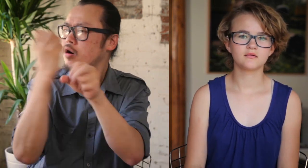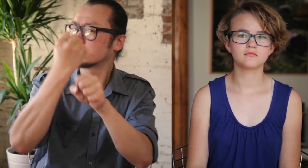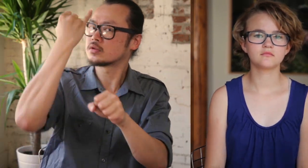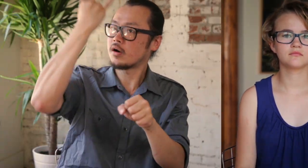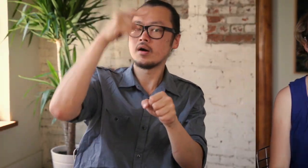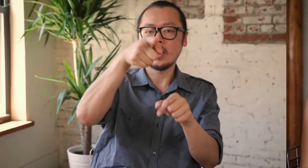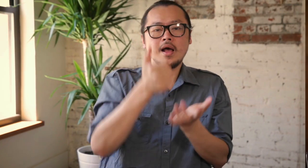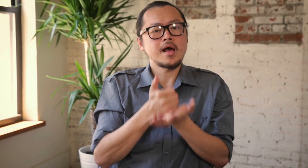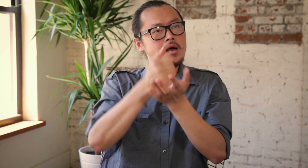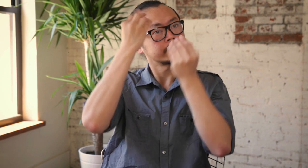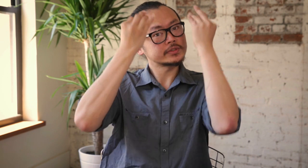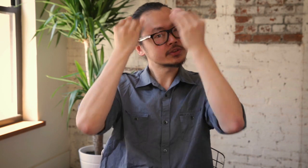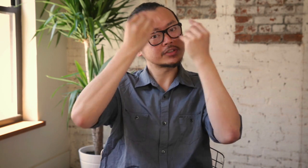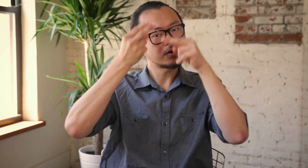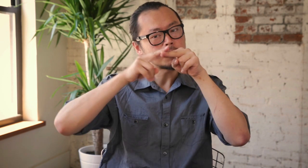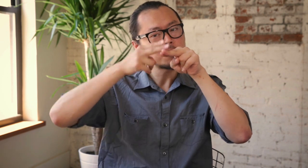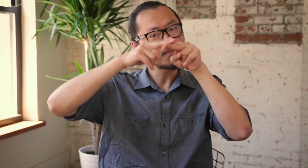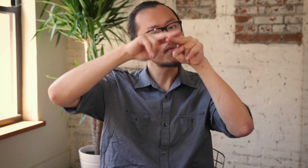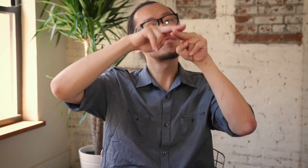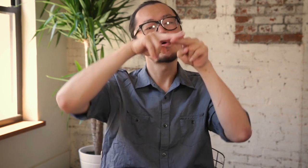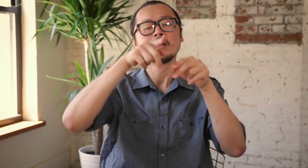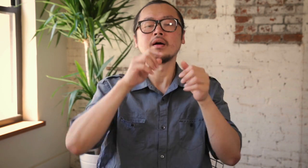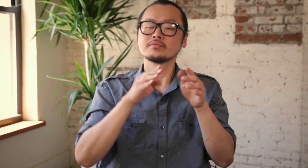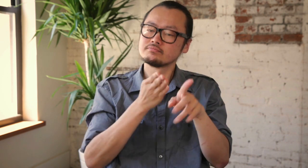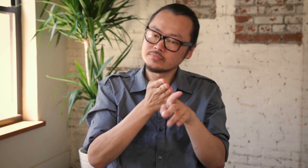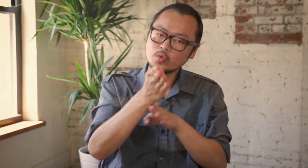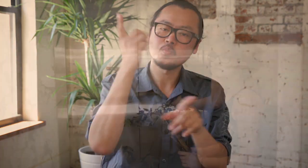This will give you observations you can use in developing your career.